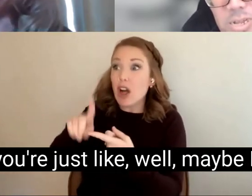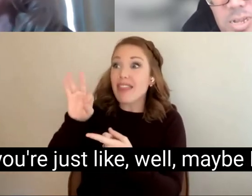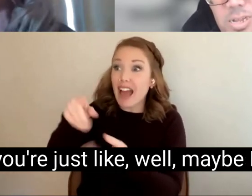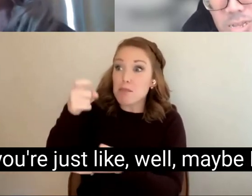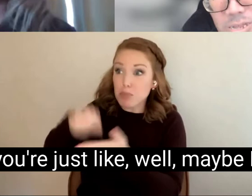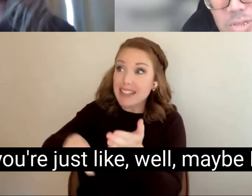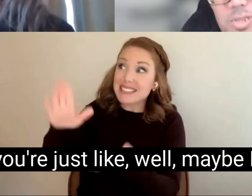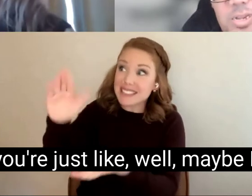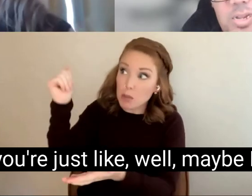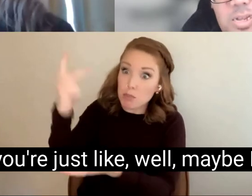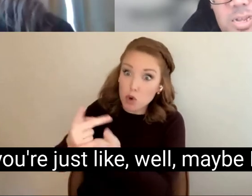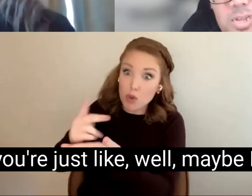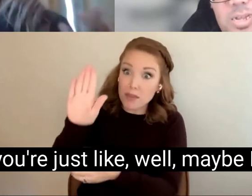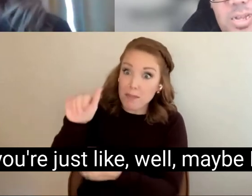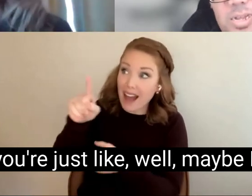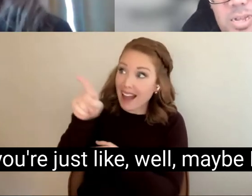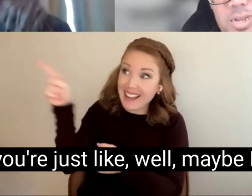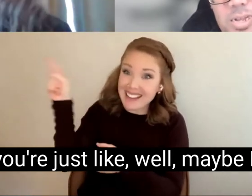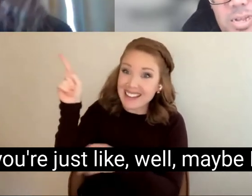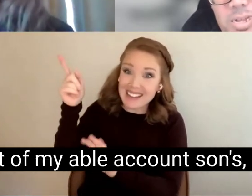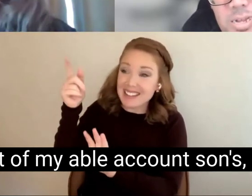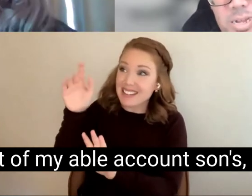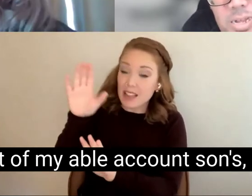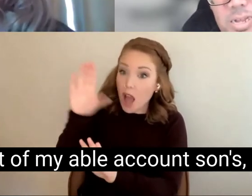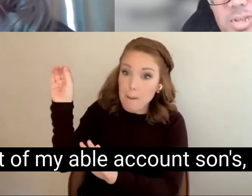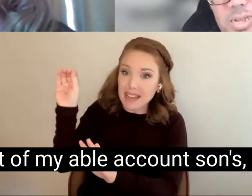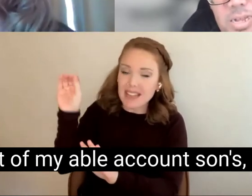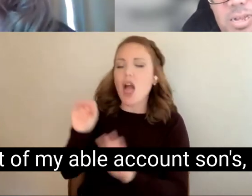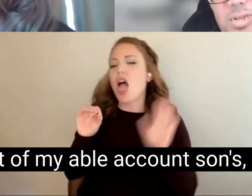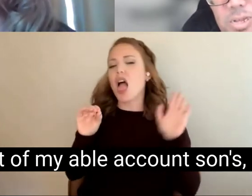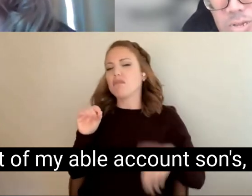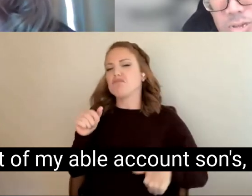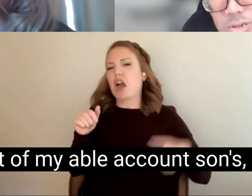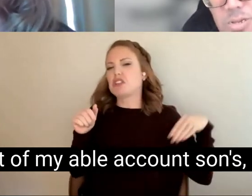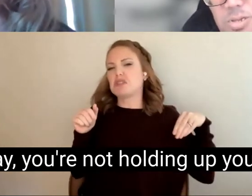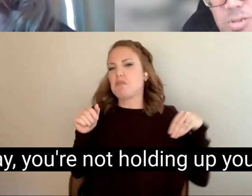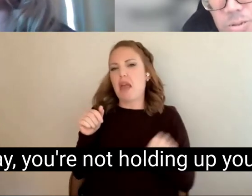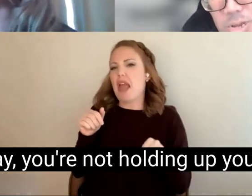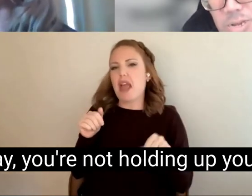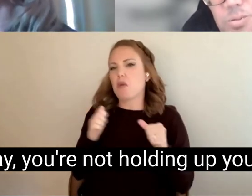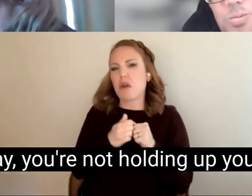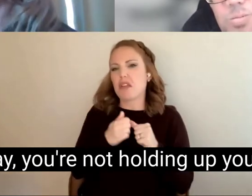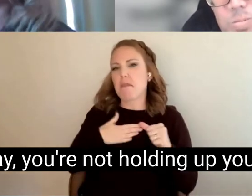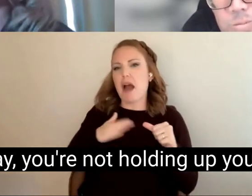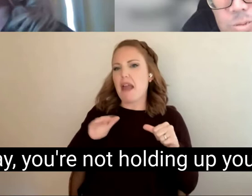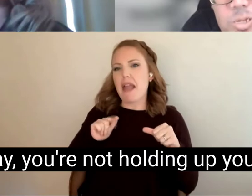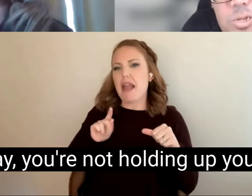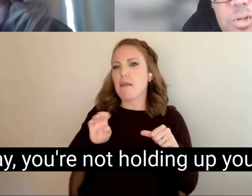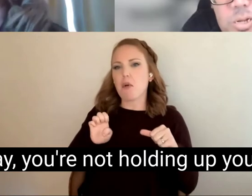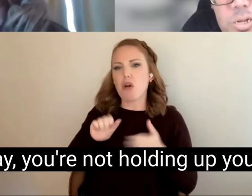When you're just like, well, maybe I just paid out of my able account son's, right. That way, you're not holding up your life,